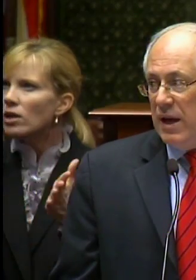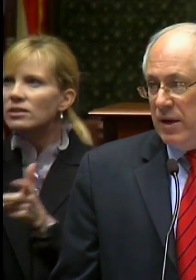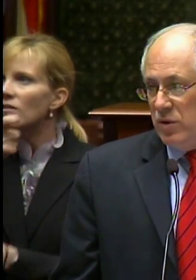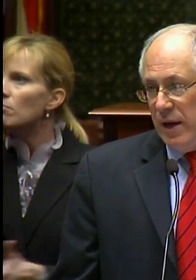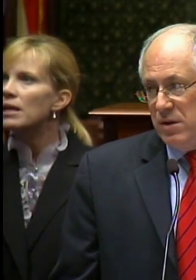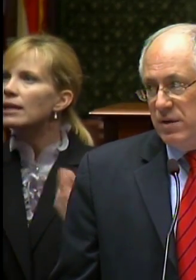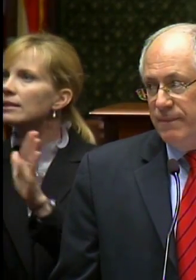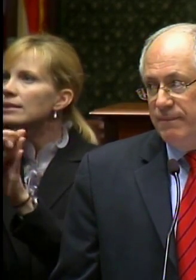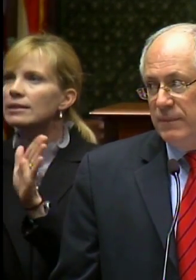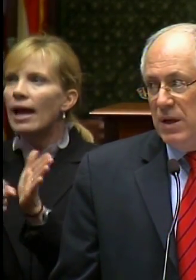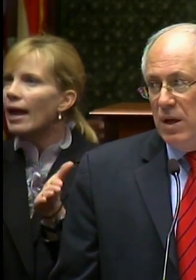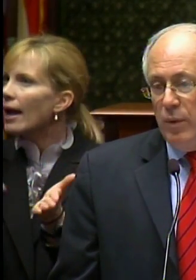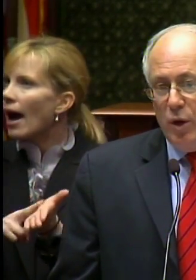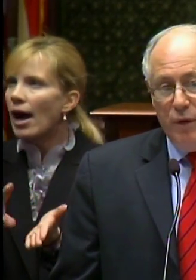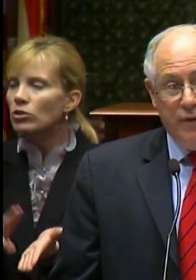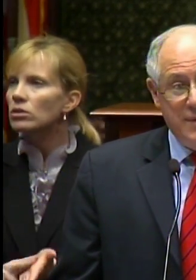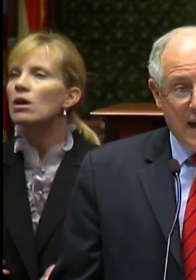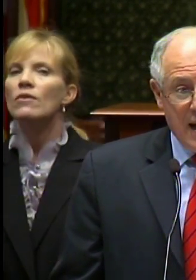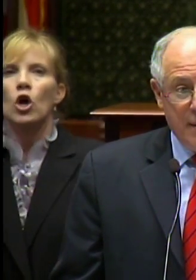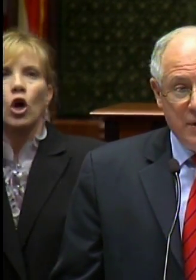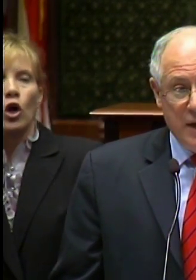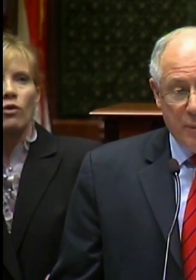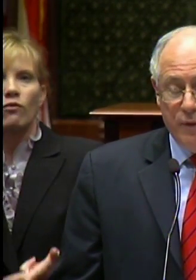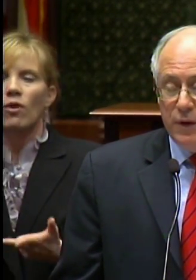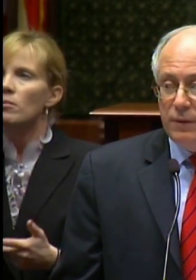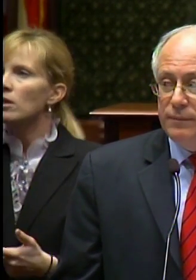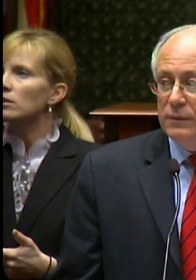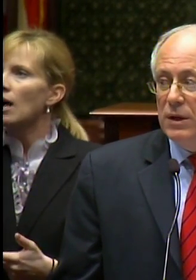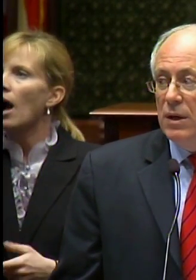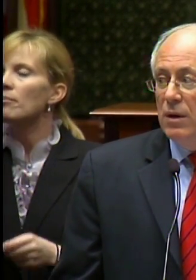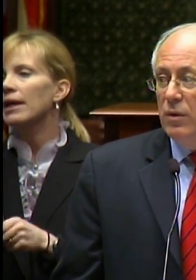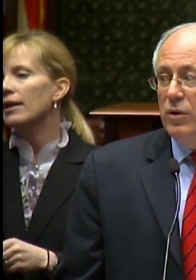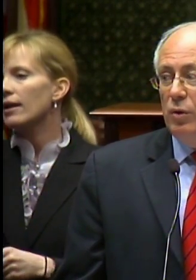contracts. We heard from Tom in Naperville, who told